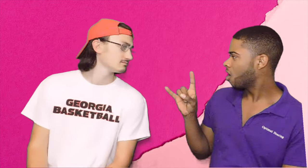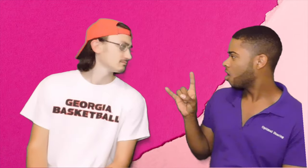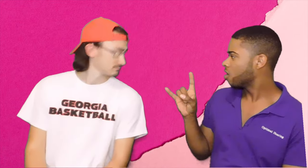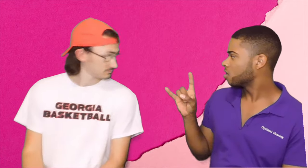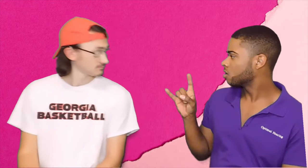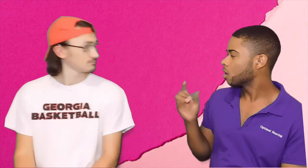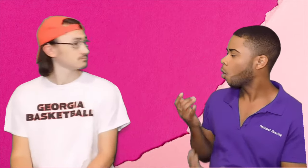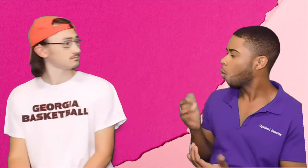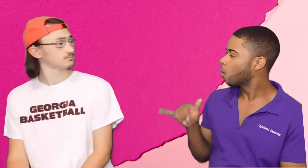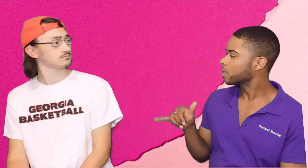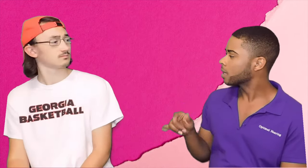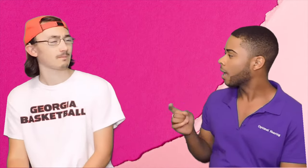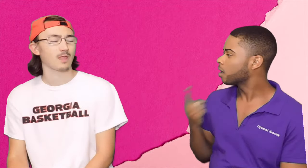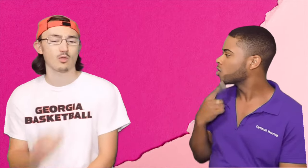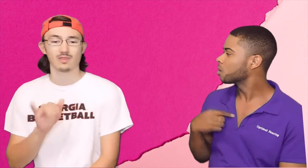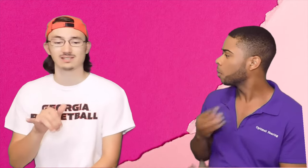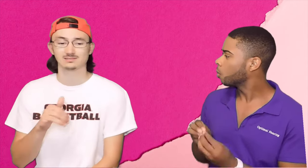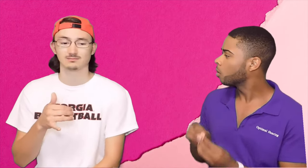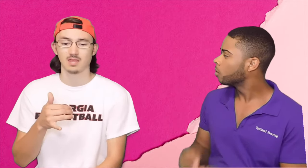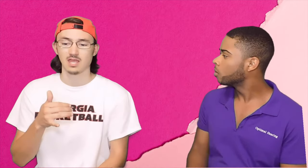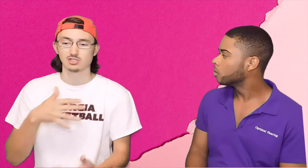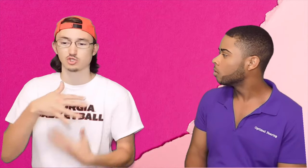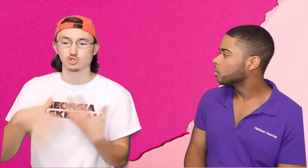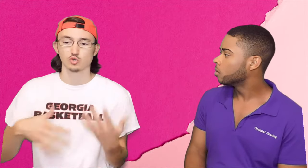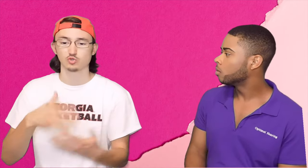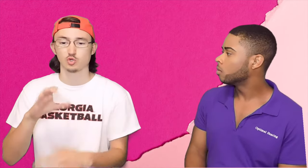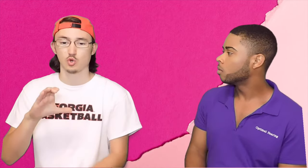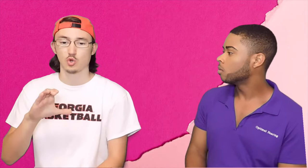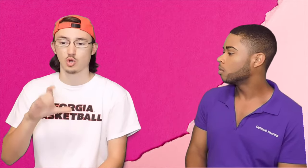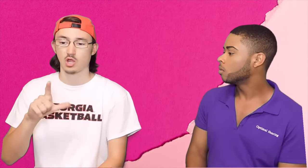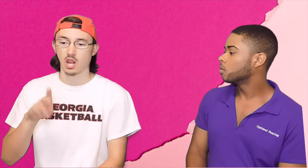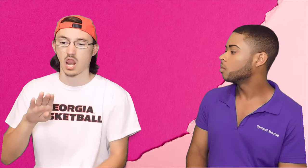What's ASL DAWGS? Can you tell me more? Luke: That's a social club